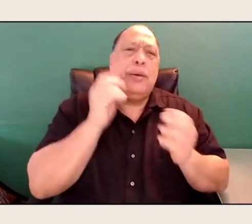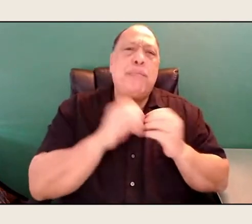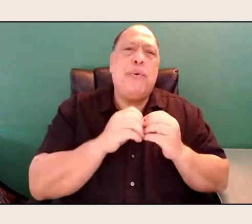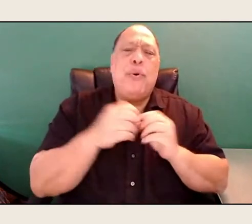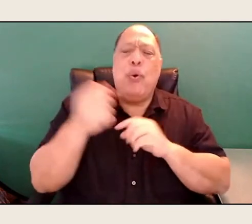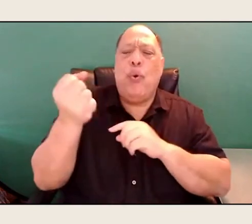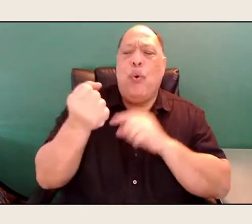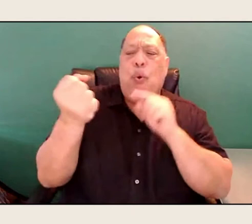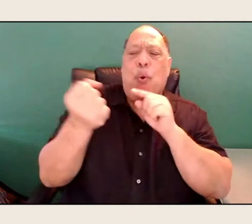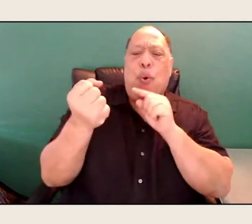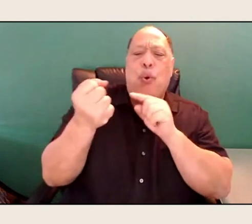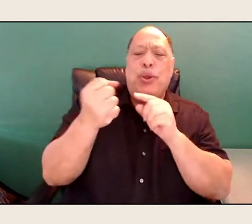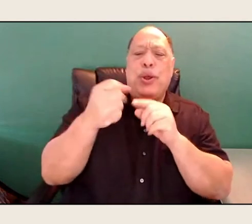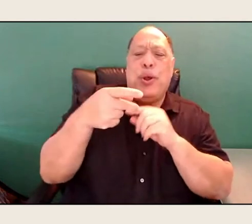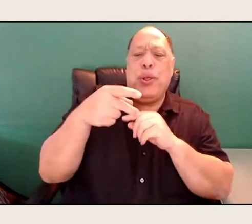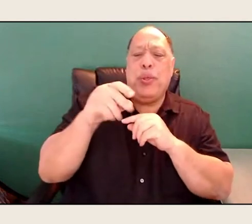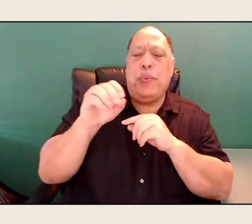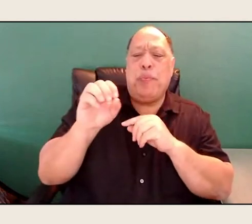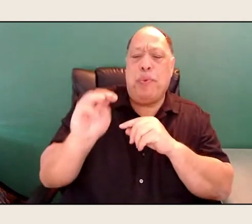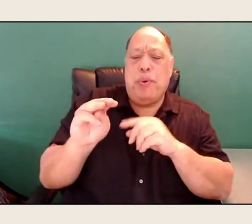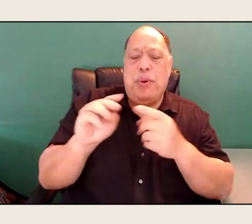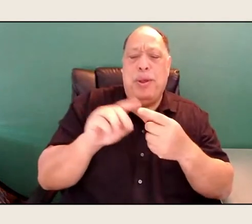holding onto make poems over time.